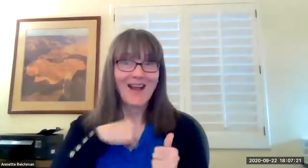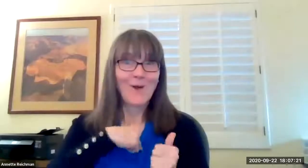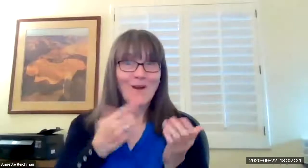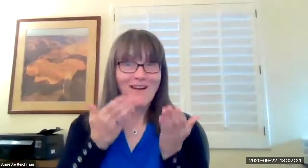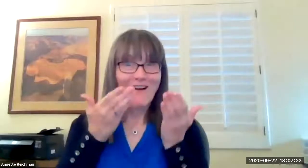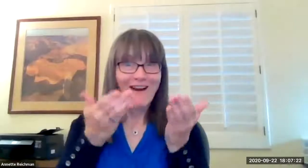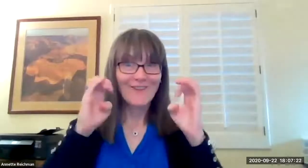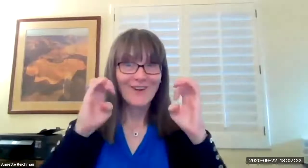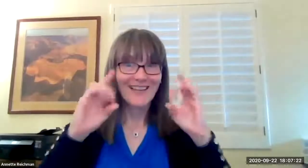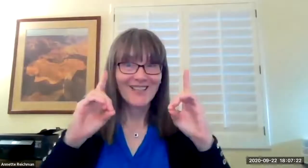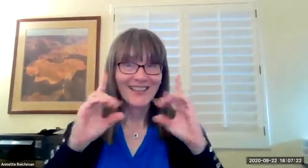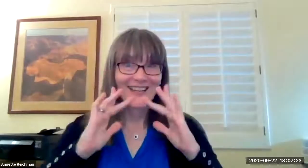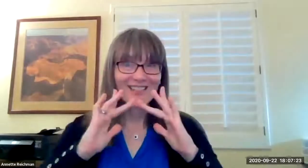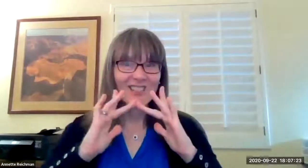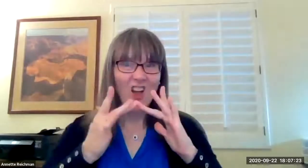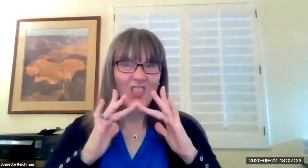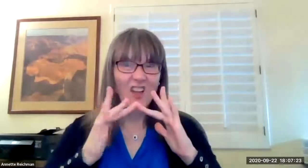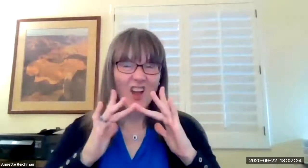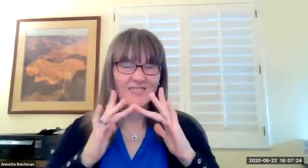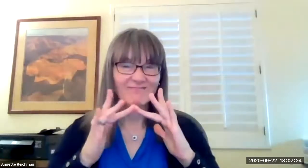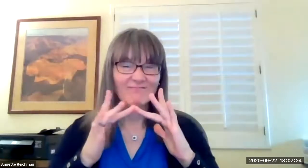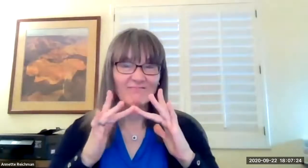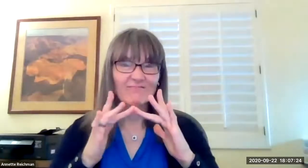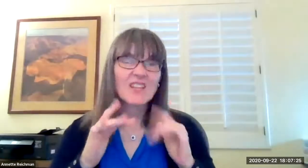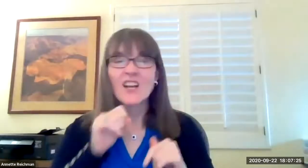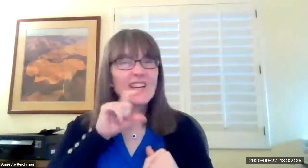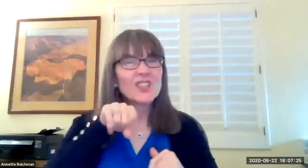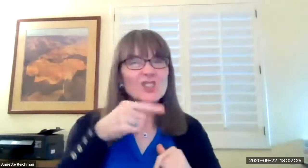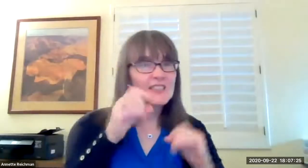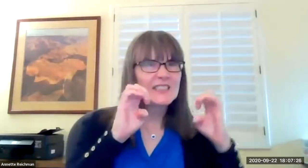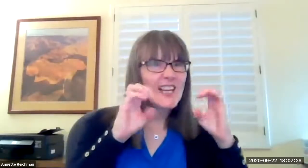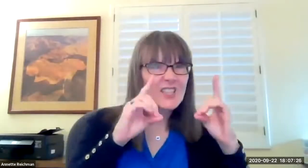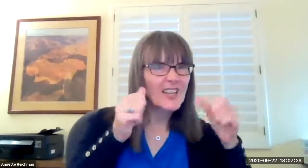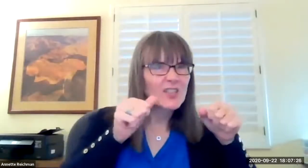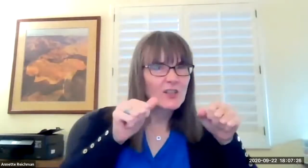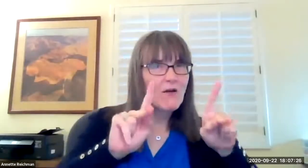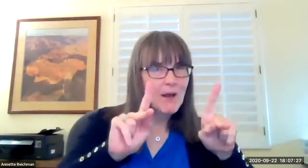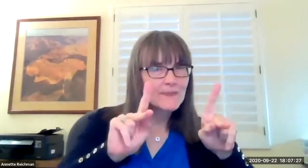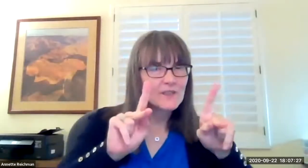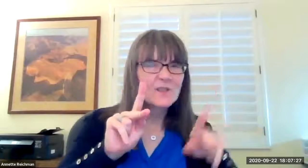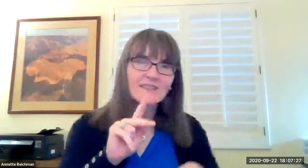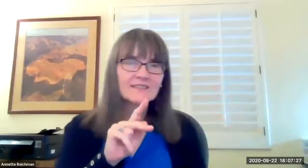so we had to change how we were going to provide